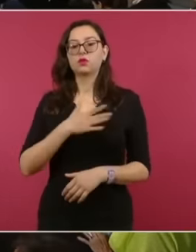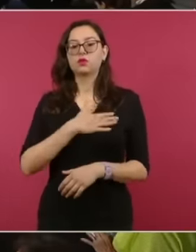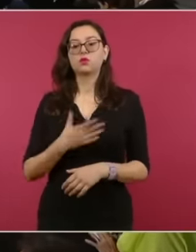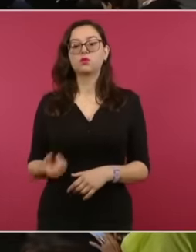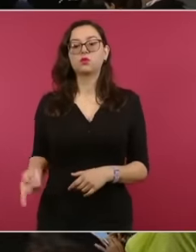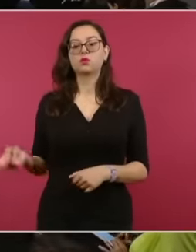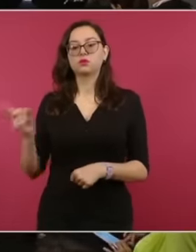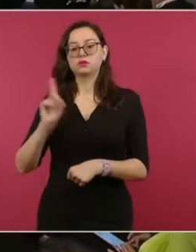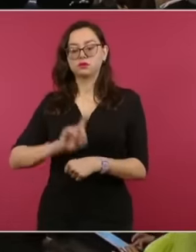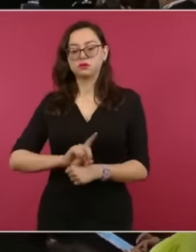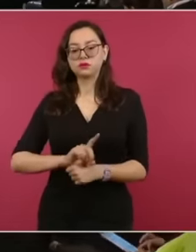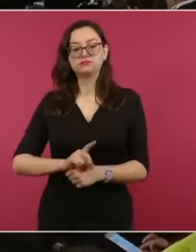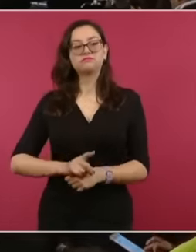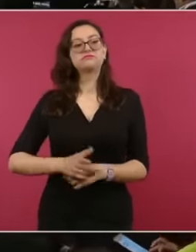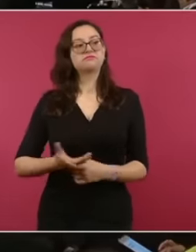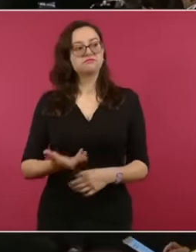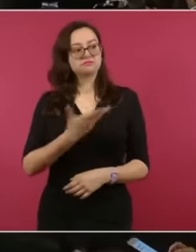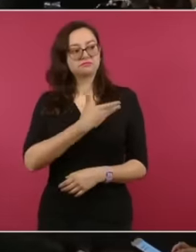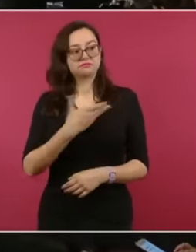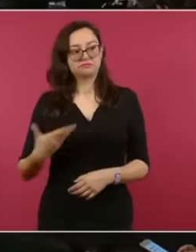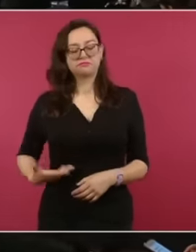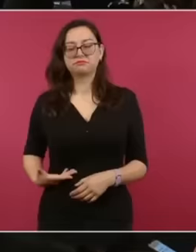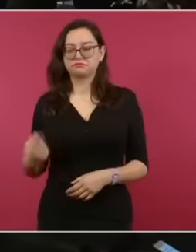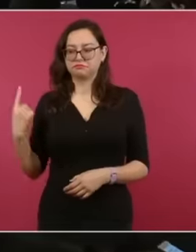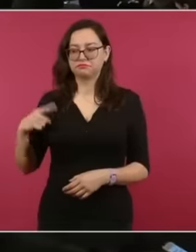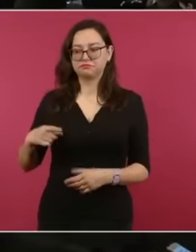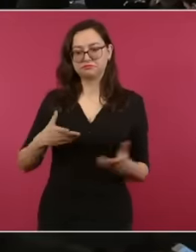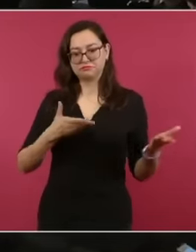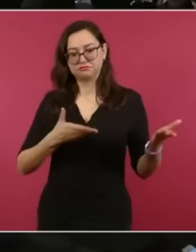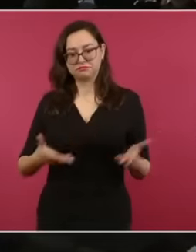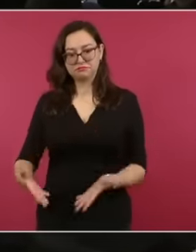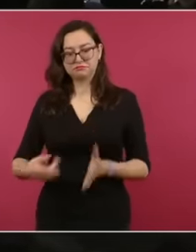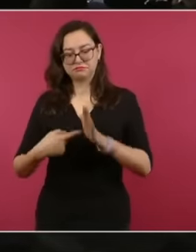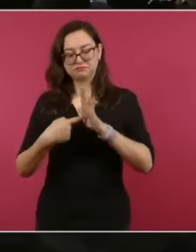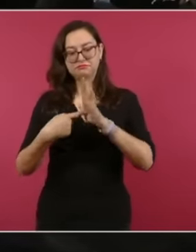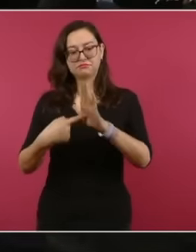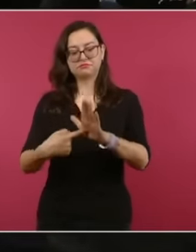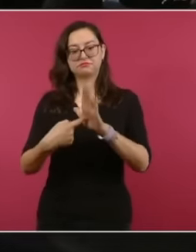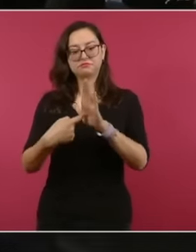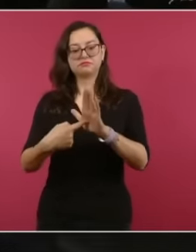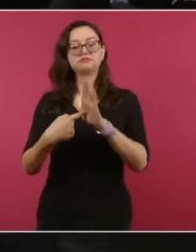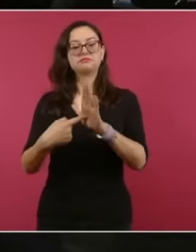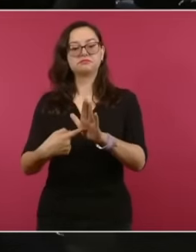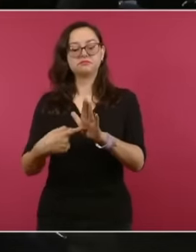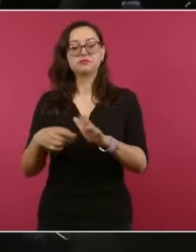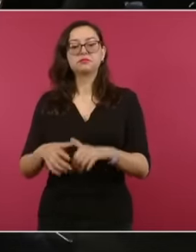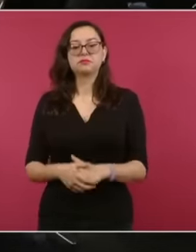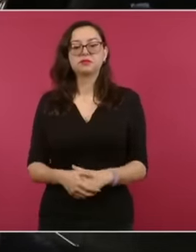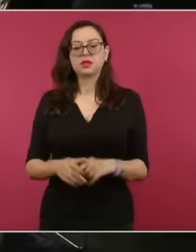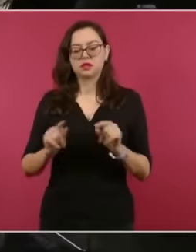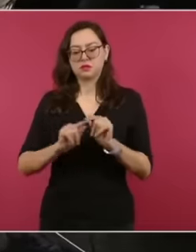of the President, faithful to our tradition of foreign policy principles that recognize